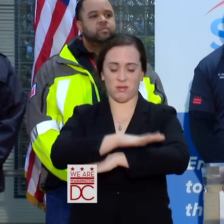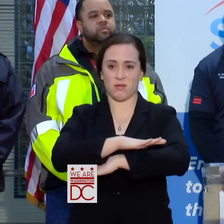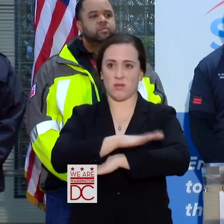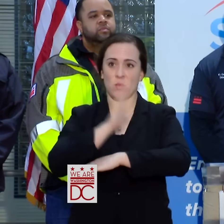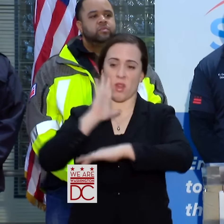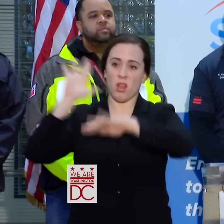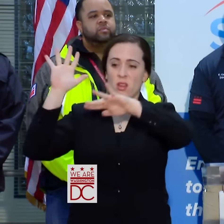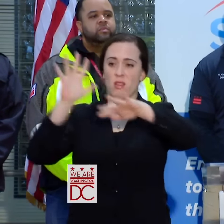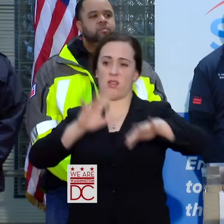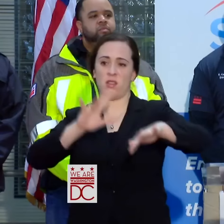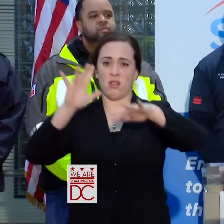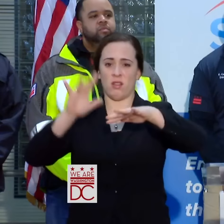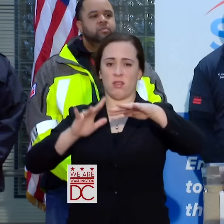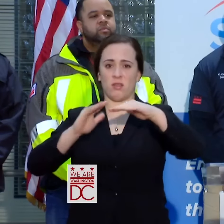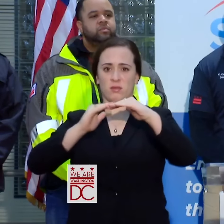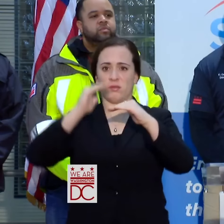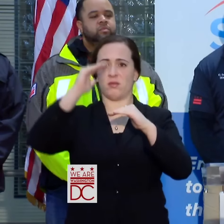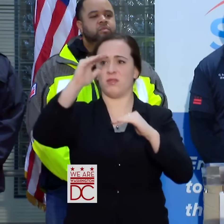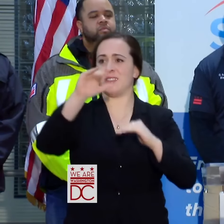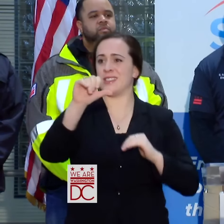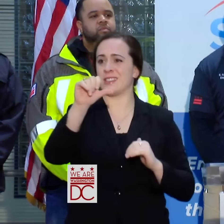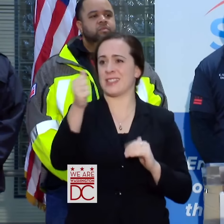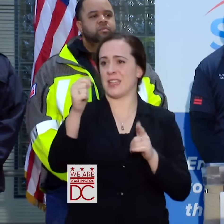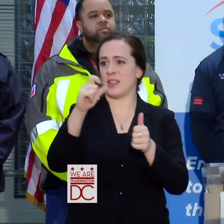TO 10 INCHES OF SNOW.